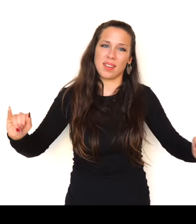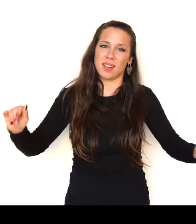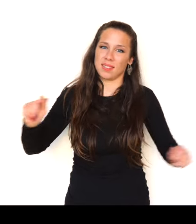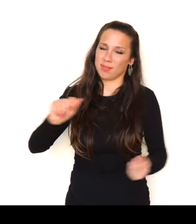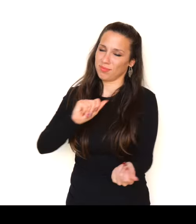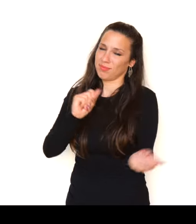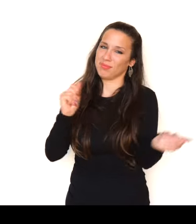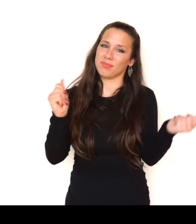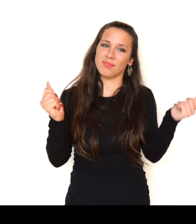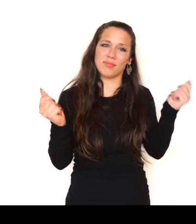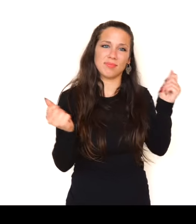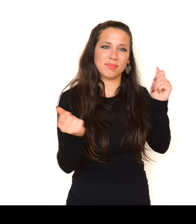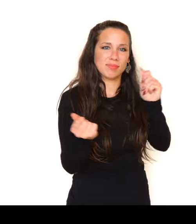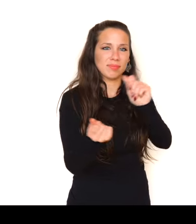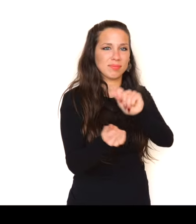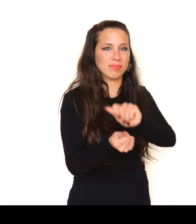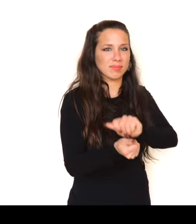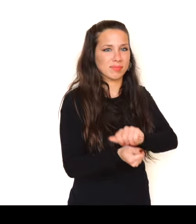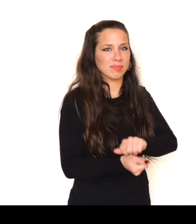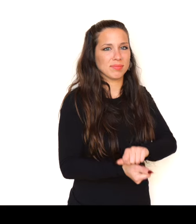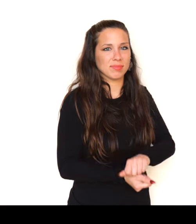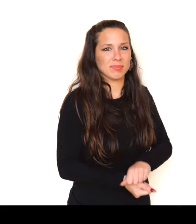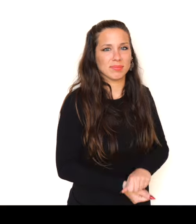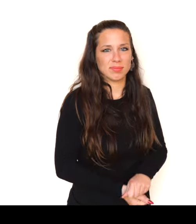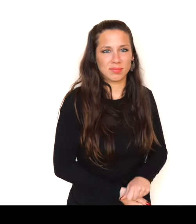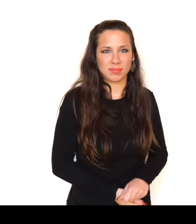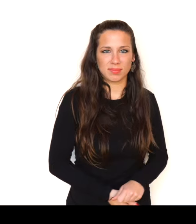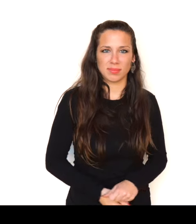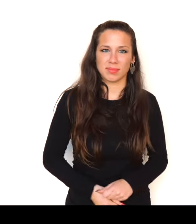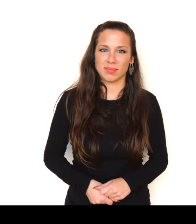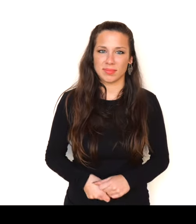Peace is the only way